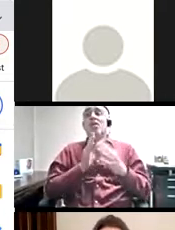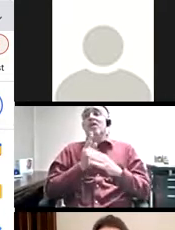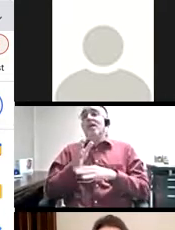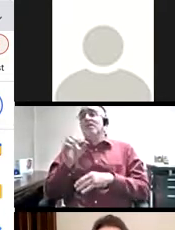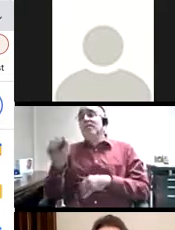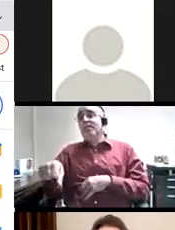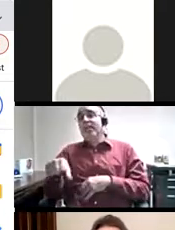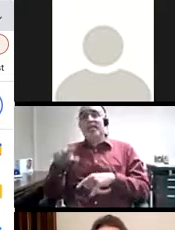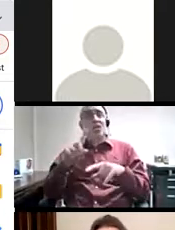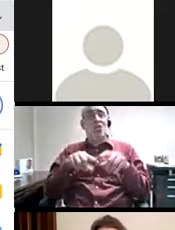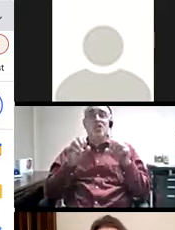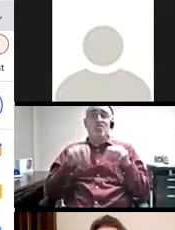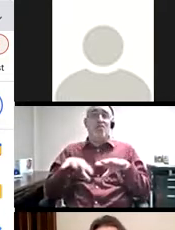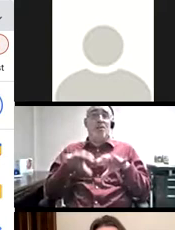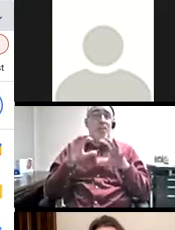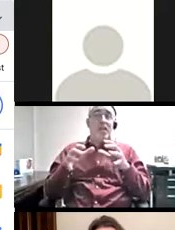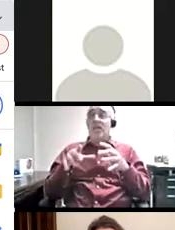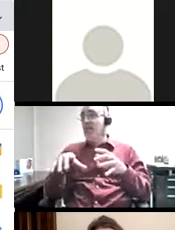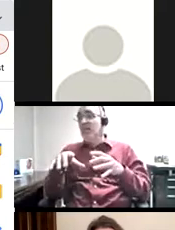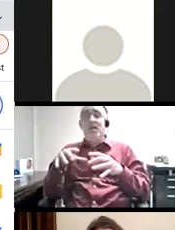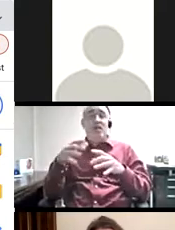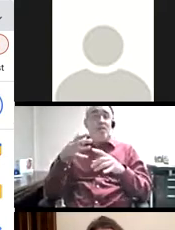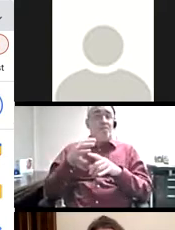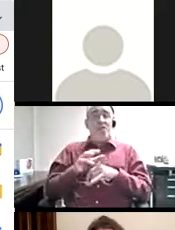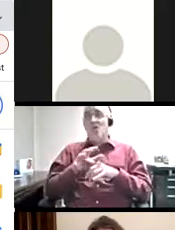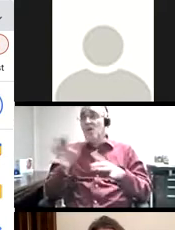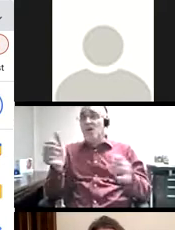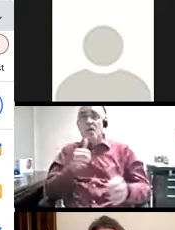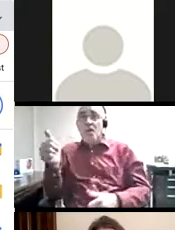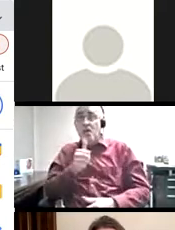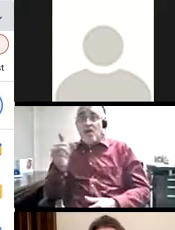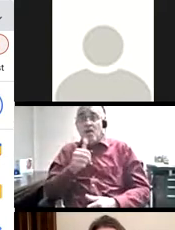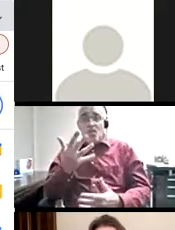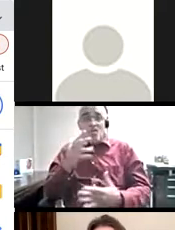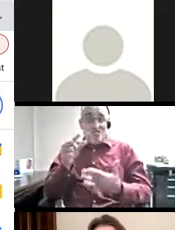during the semester, after the drop date, no more time to add, which forces her to toggle between